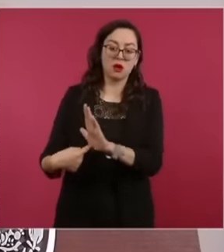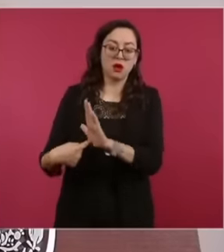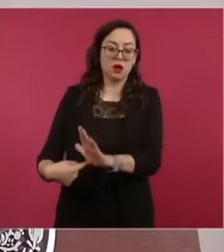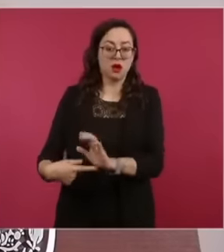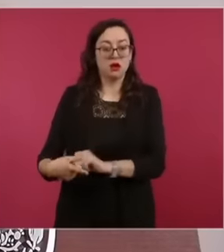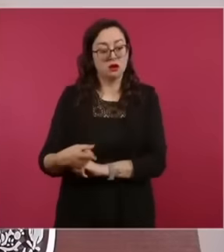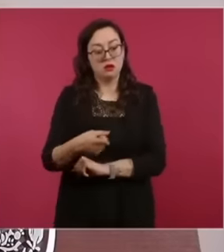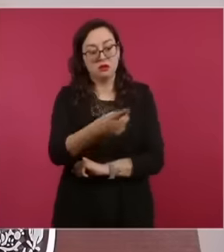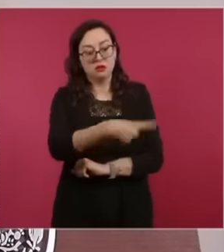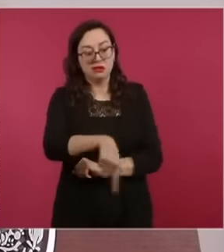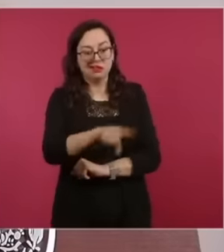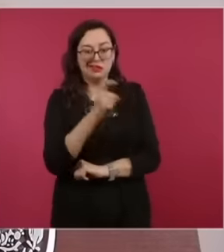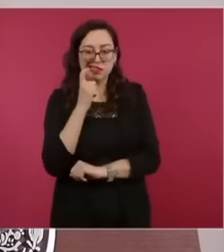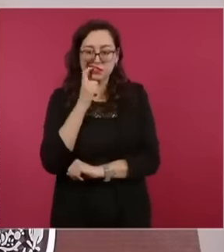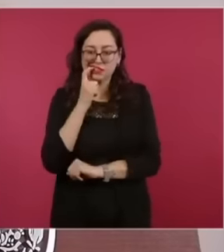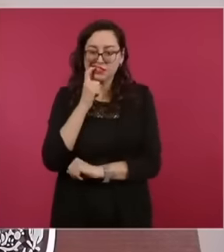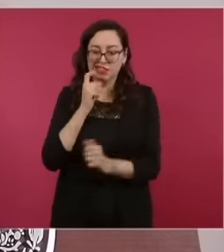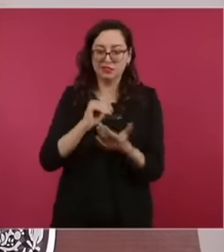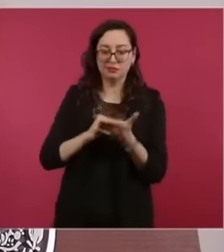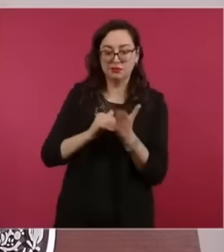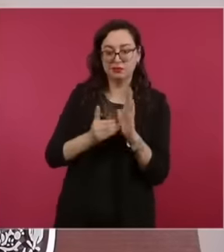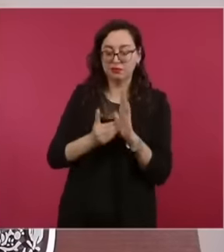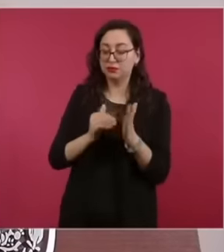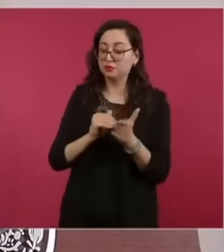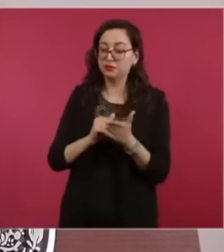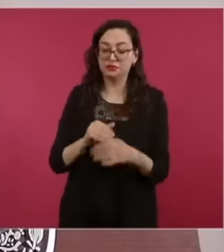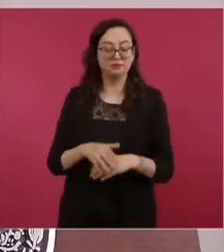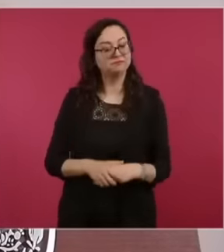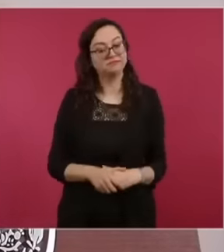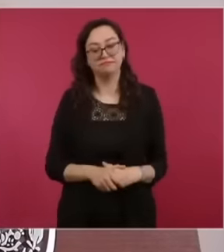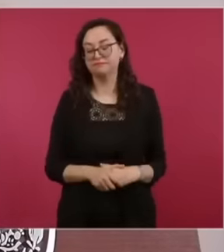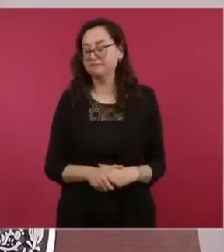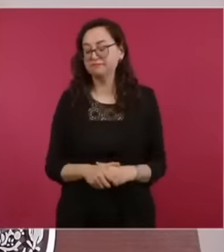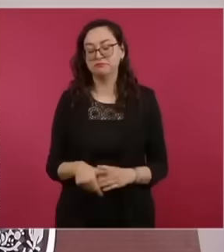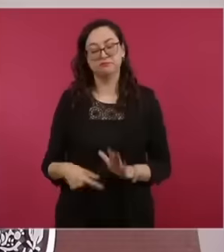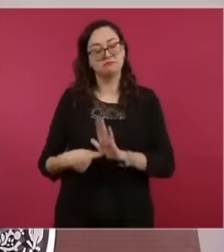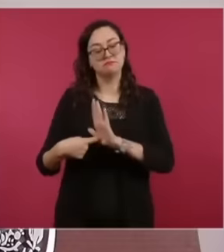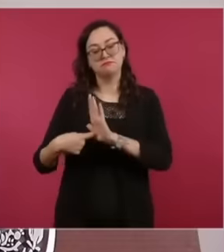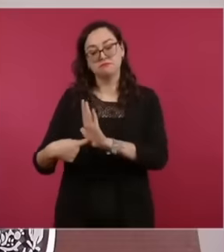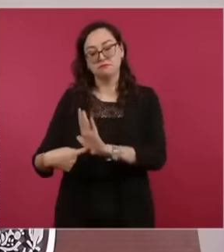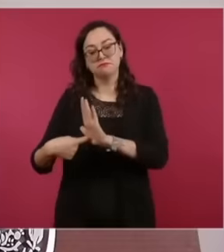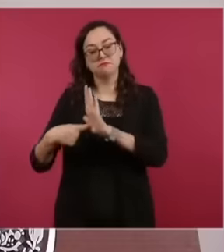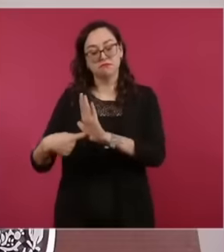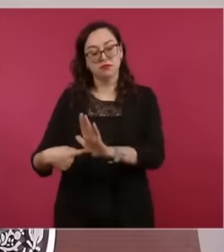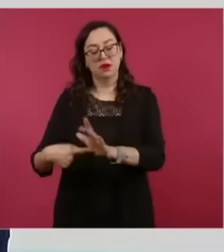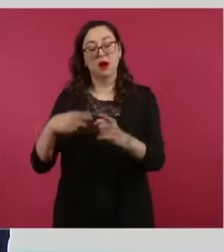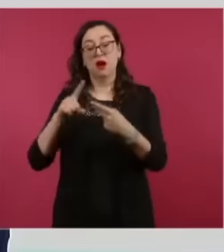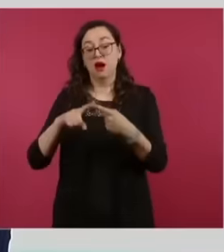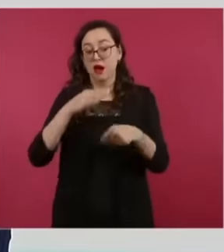tactics have attempted that the notifications, deadlines and collections made by the tax authority